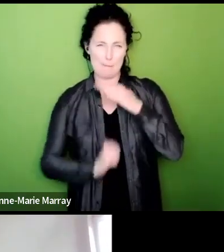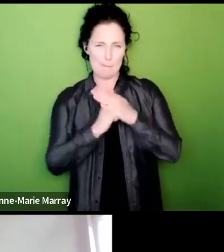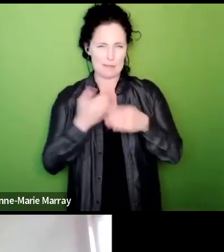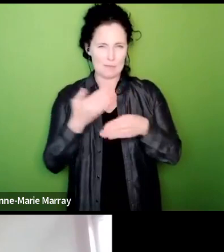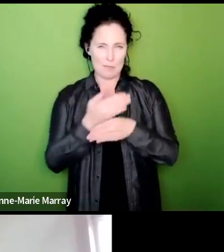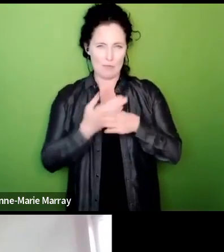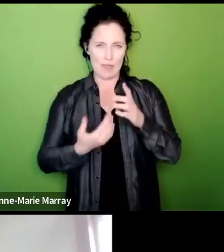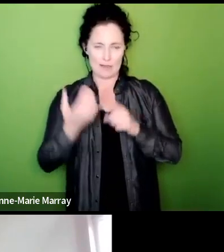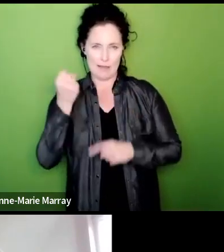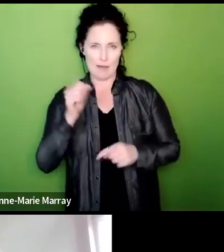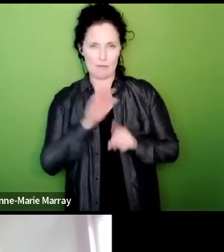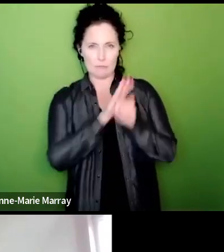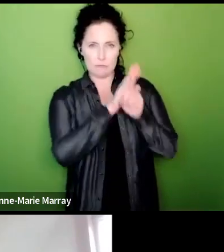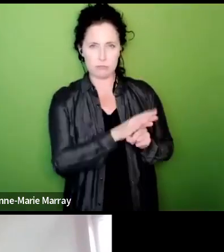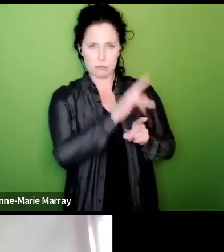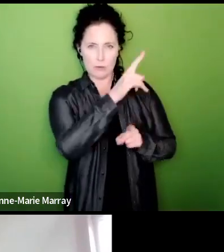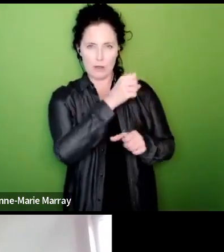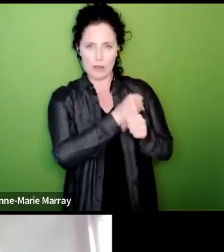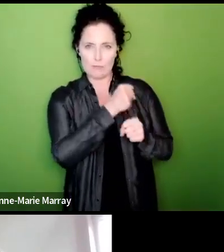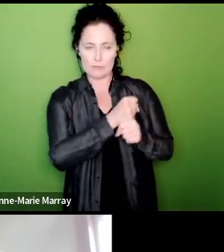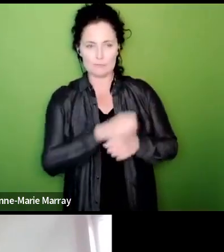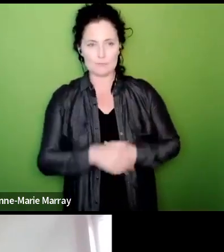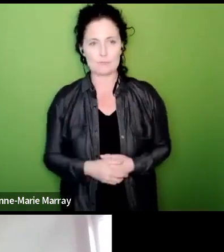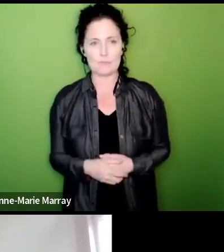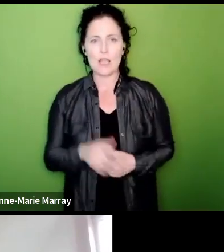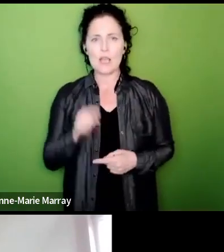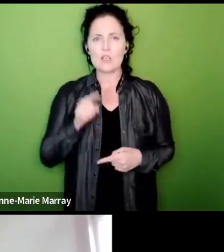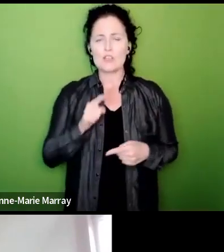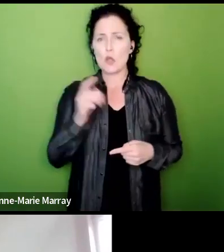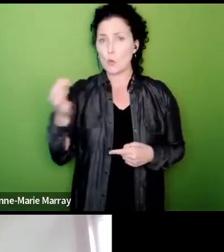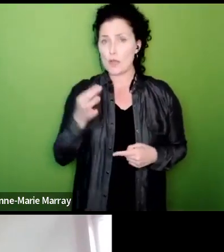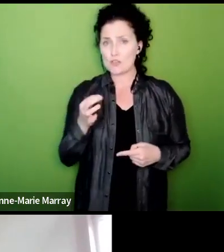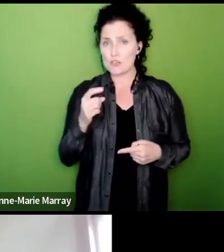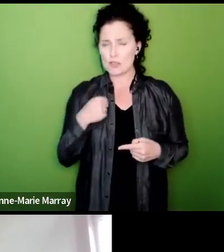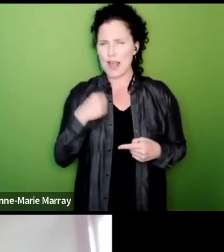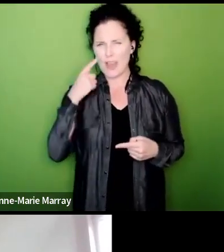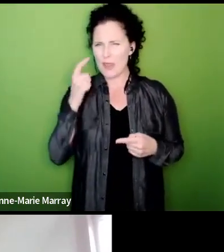same person I think they're based on a bit of a misunderstanding so I'll read them out but